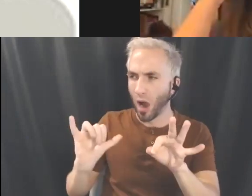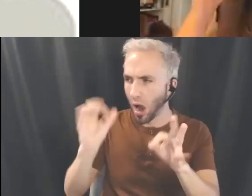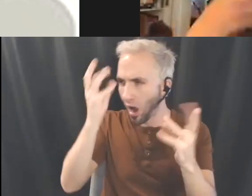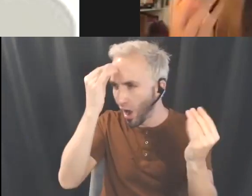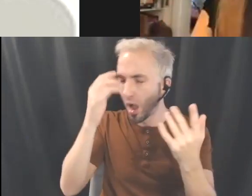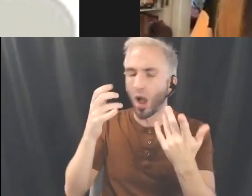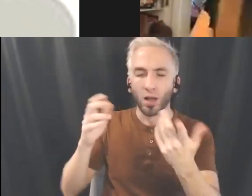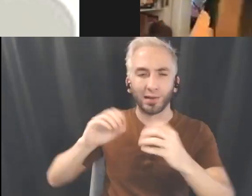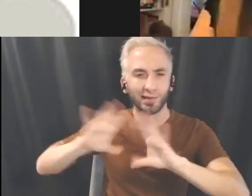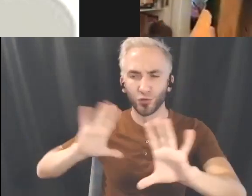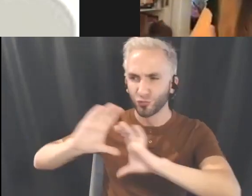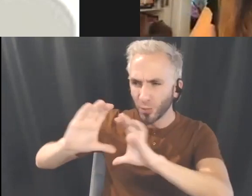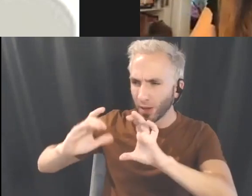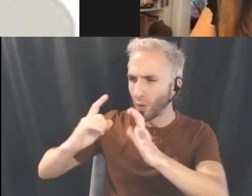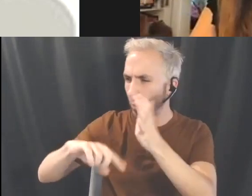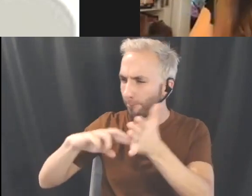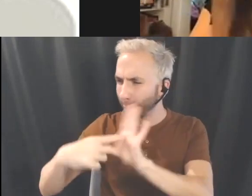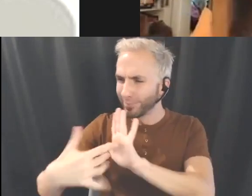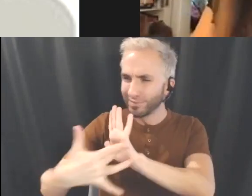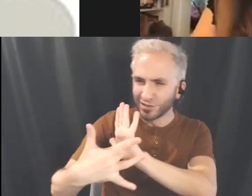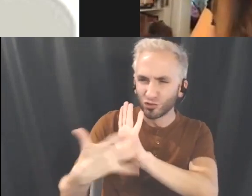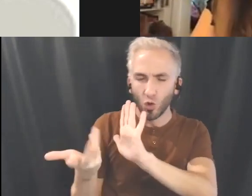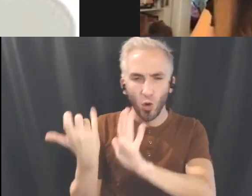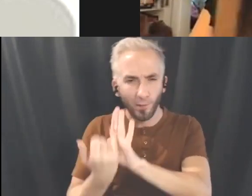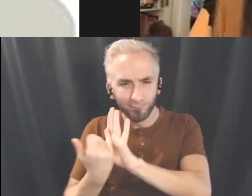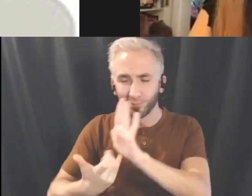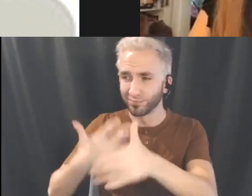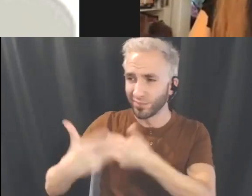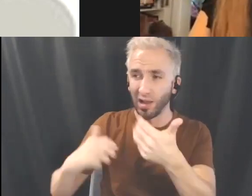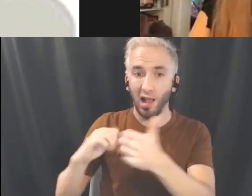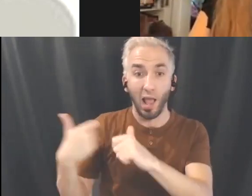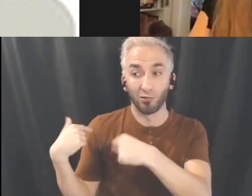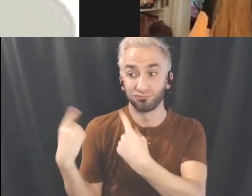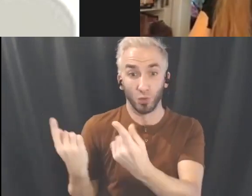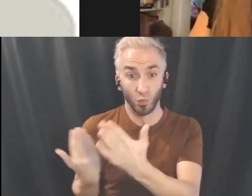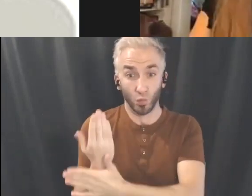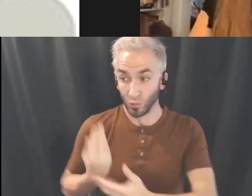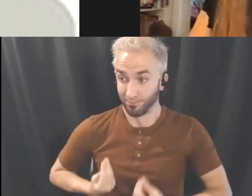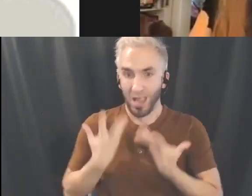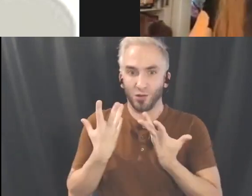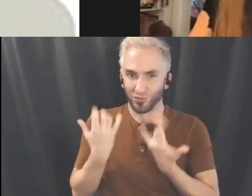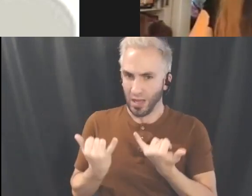and how that's been inspired throughout this pandemic but we want to make sure that the artists